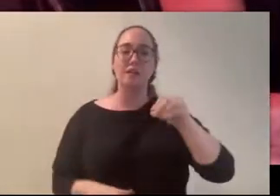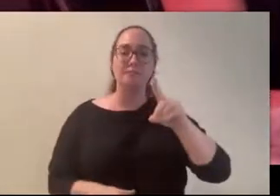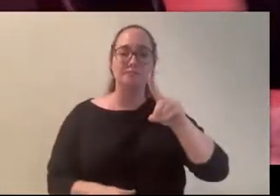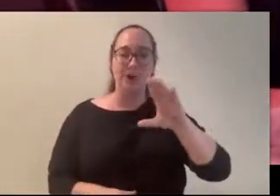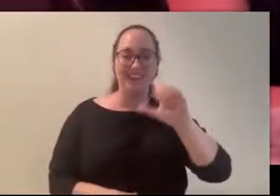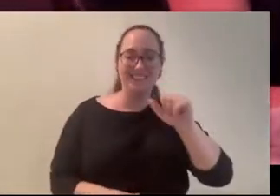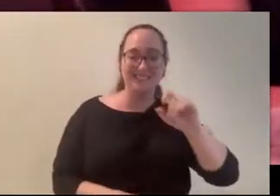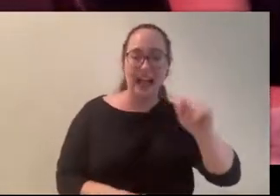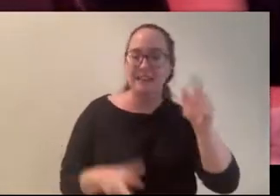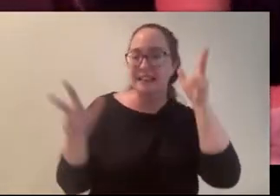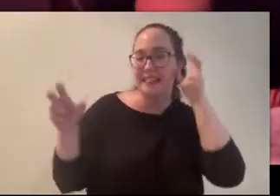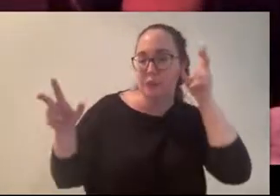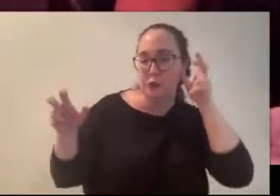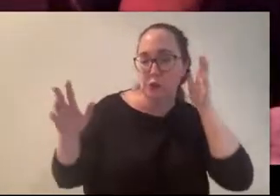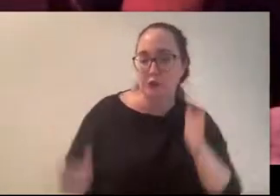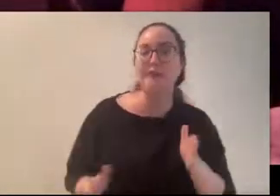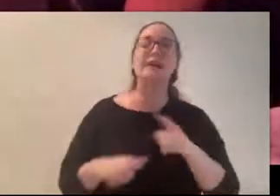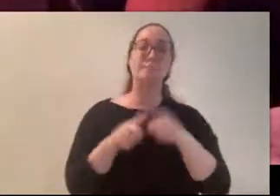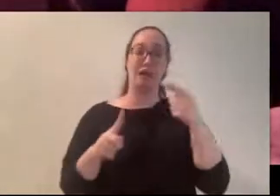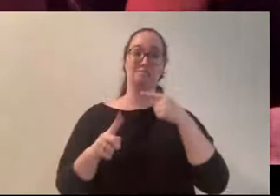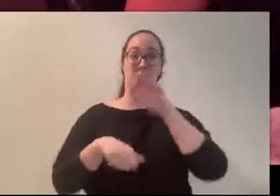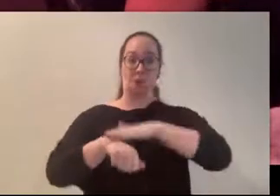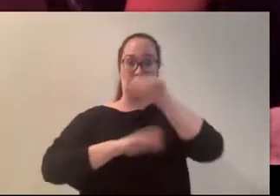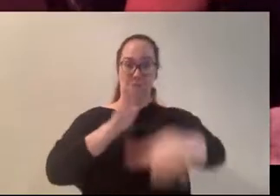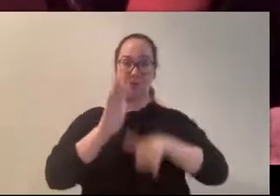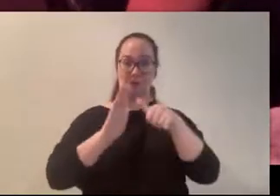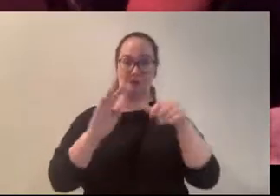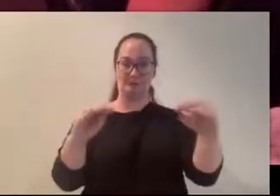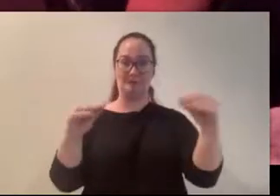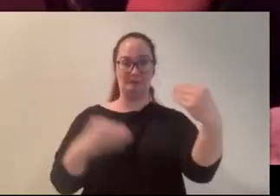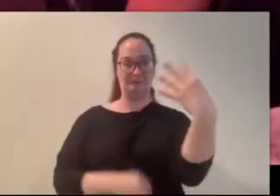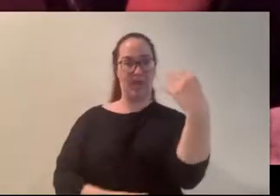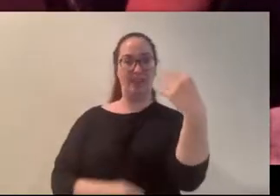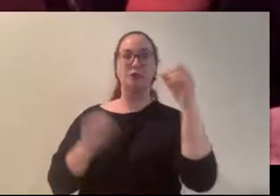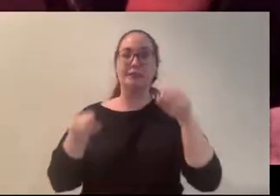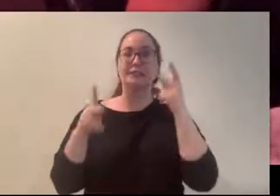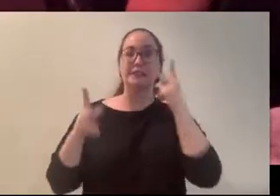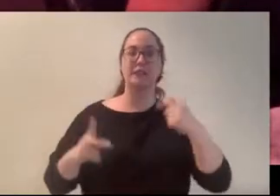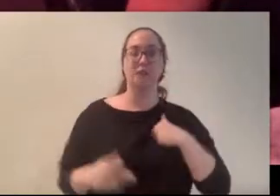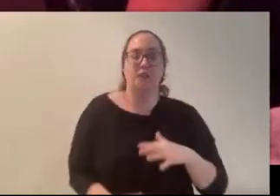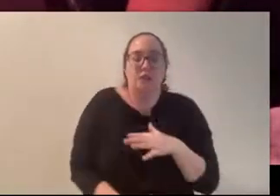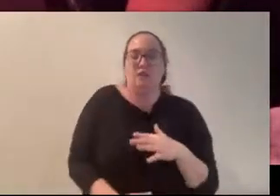channel right now, but I am just I have been.. been twitching just because of how nervous that